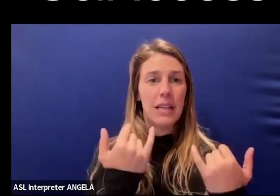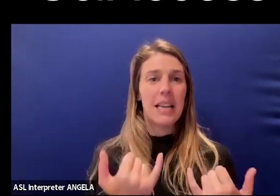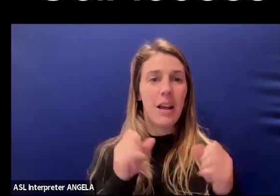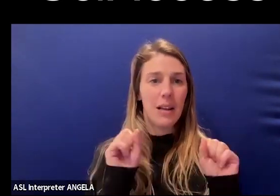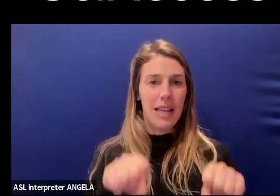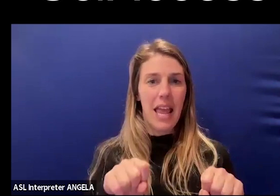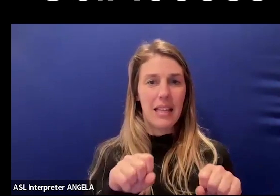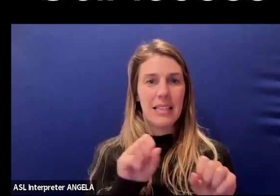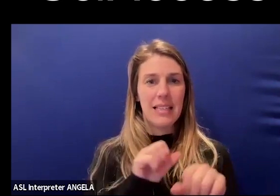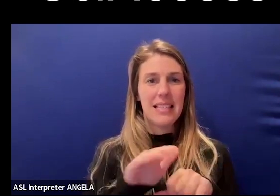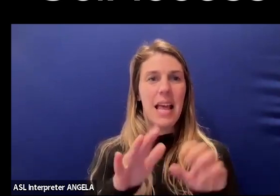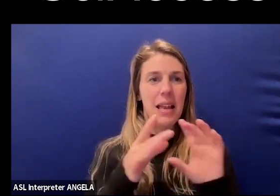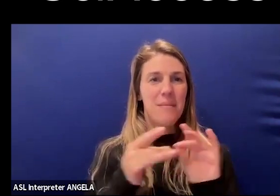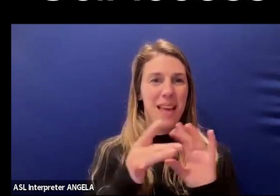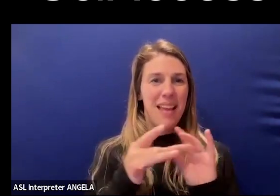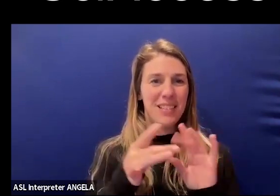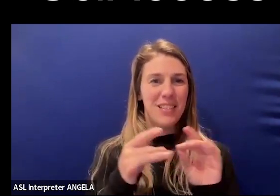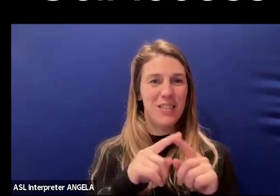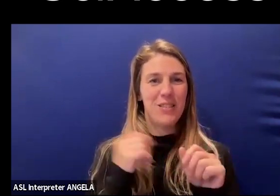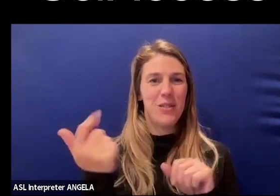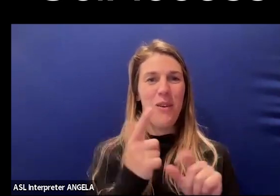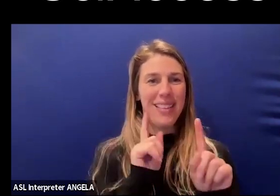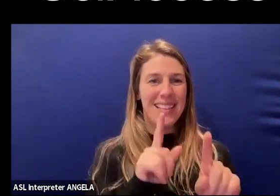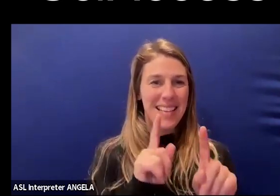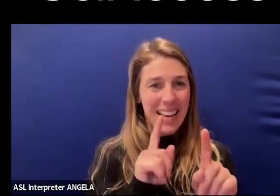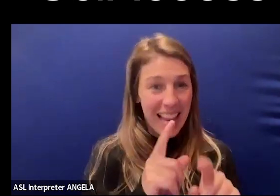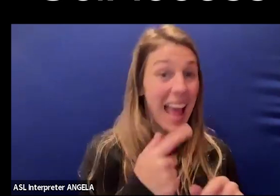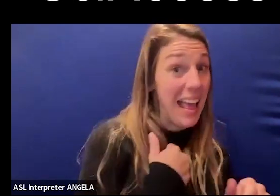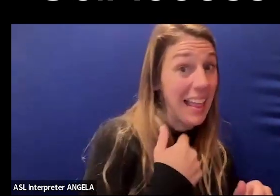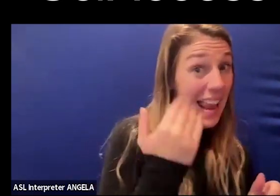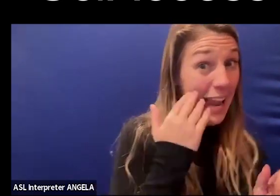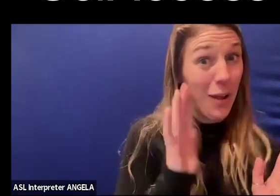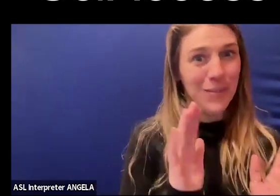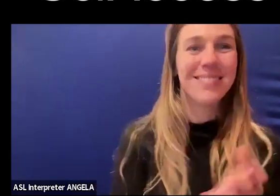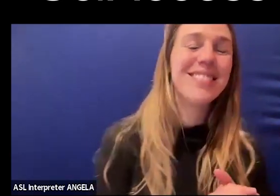to send messages to all attendees as far as I am aware, so you should be able to share